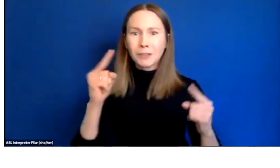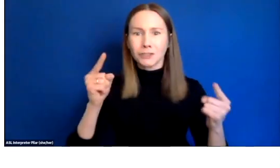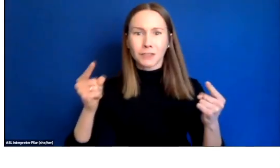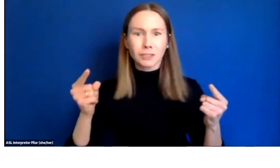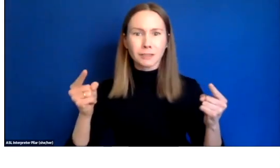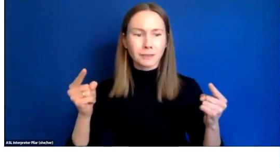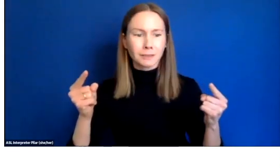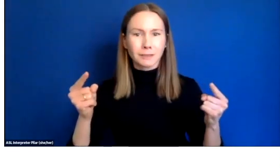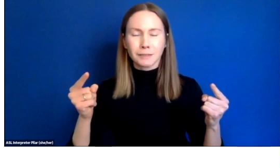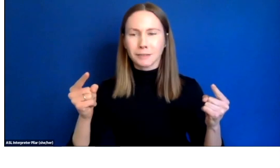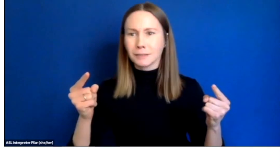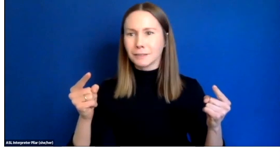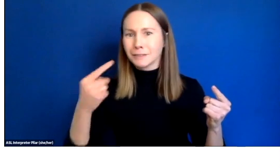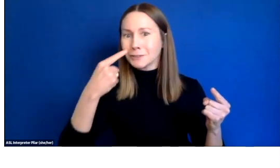Sure, I could do that.